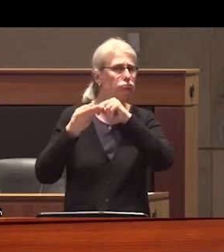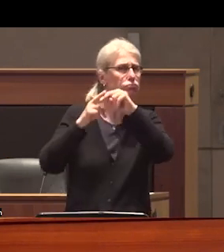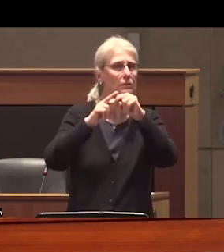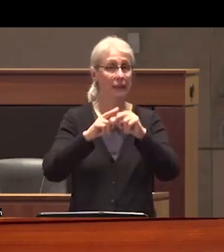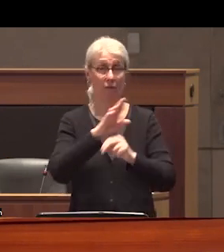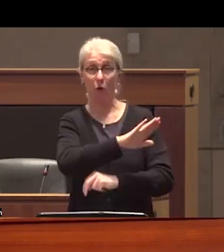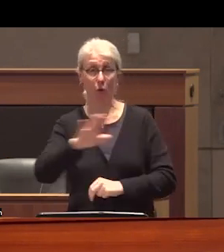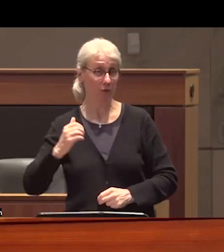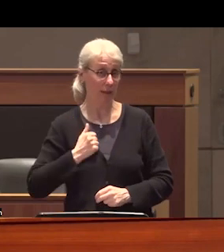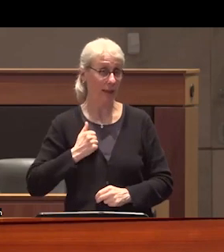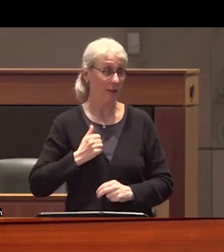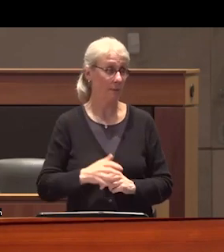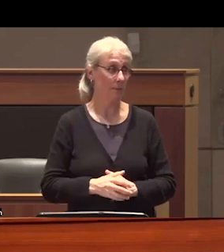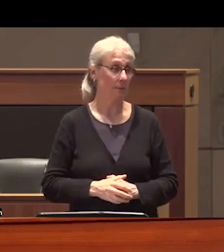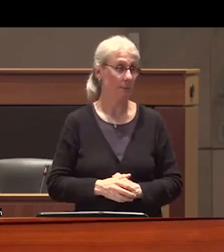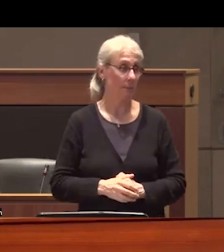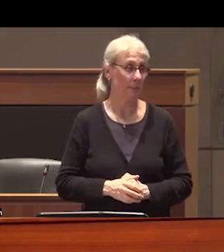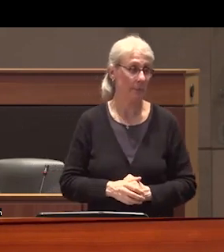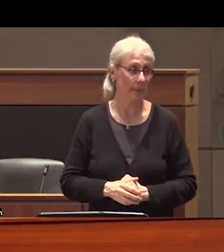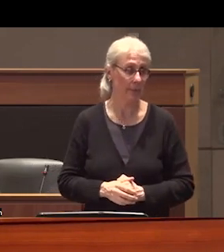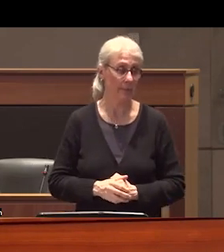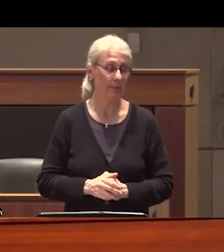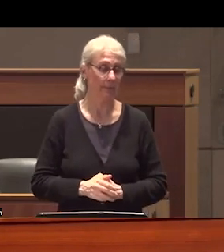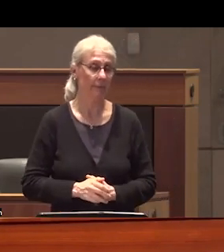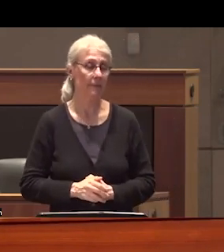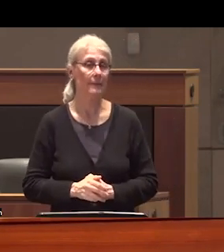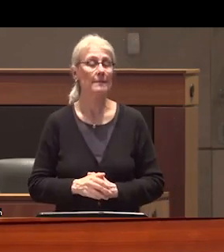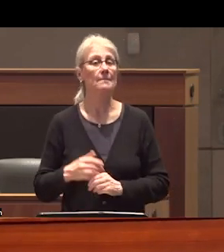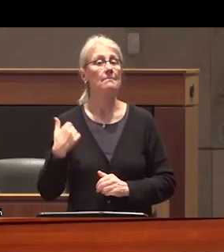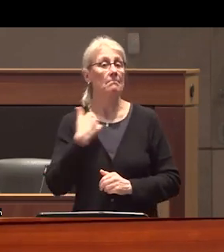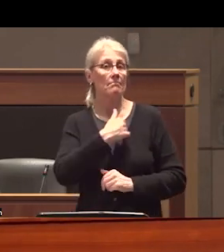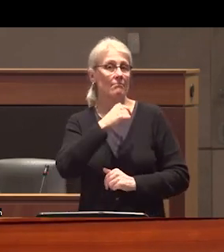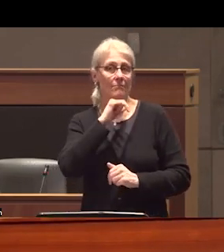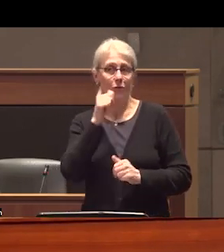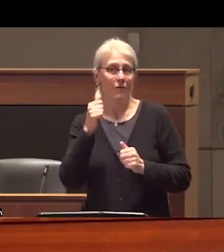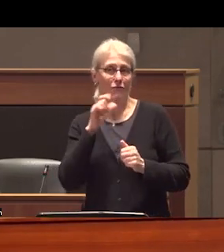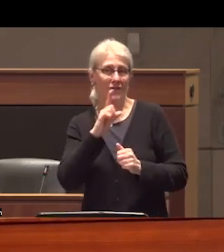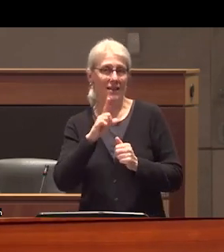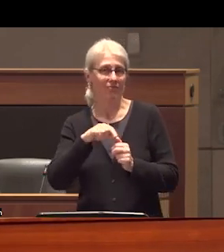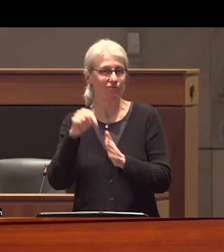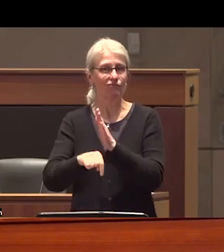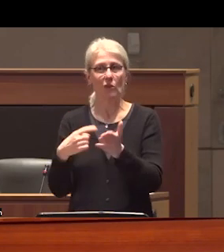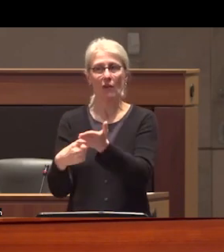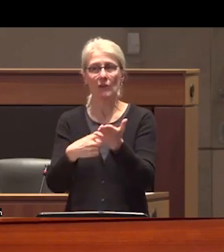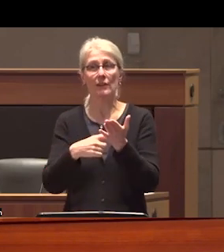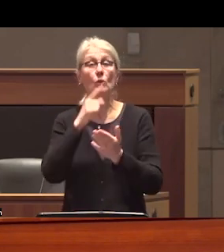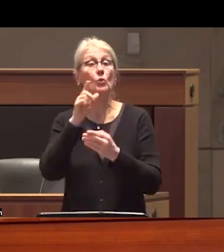country but because we are not having those conversations drug users and specifically people